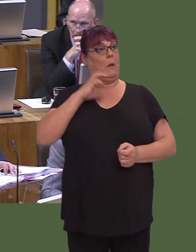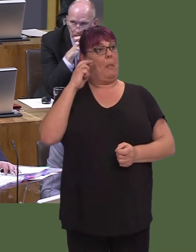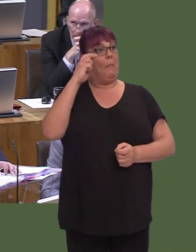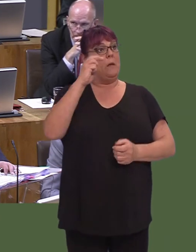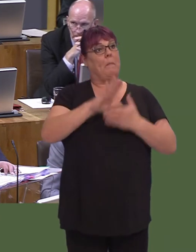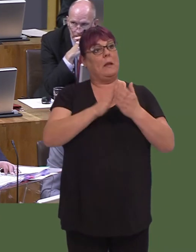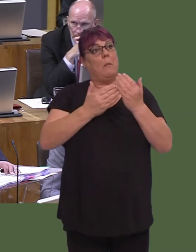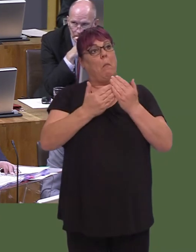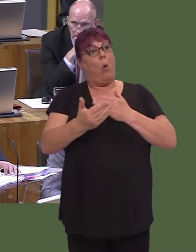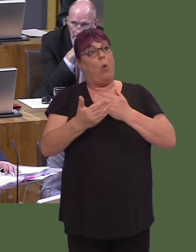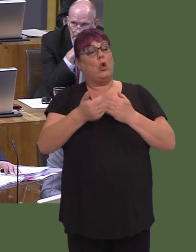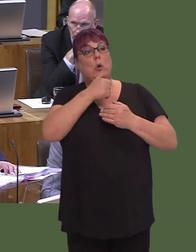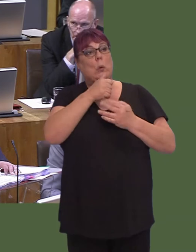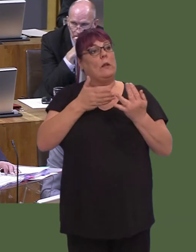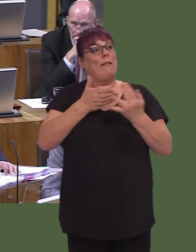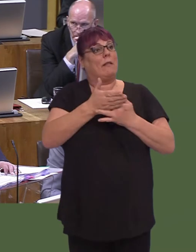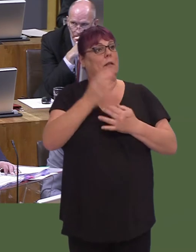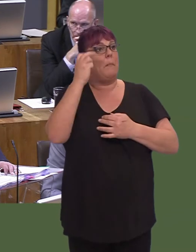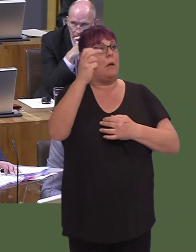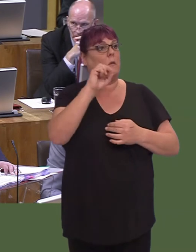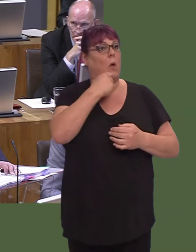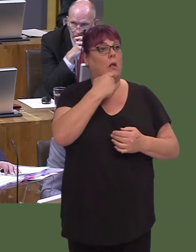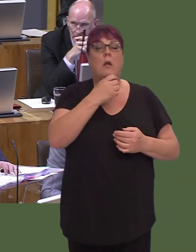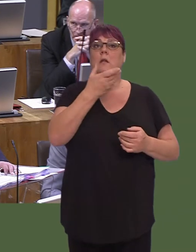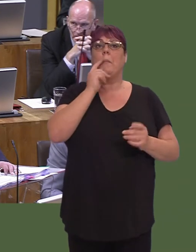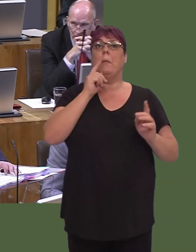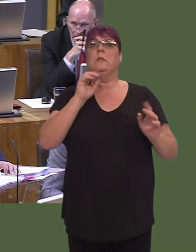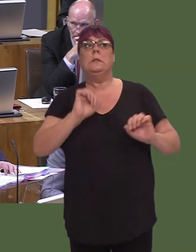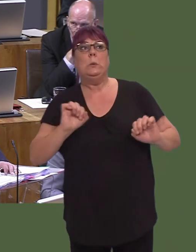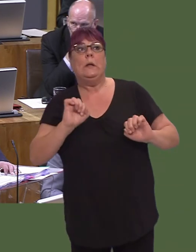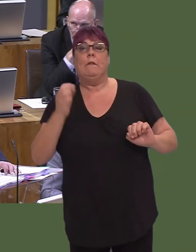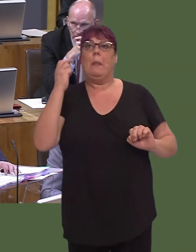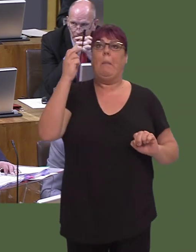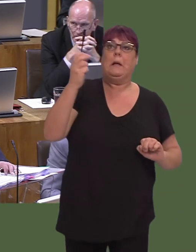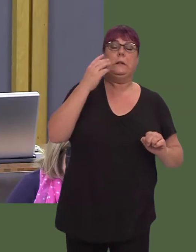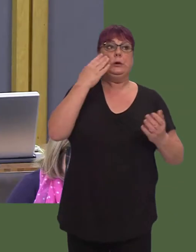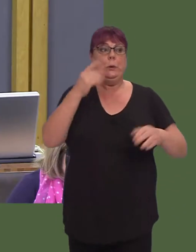because people won't be thinking, 'Well, I might take the bus, but will it turn up? Will the service still be there next year?'